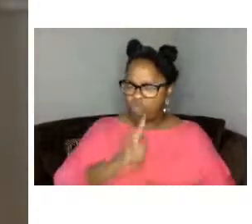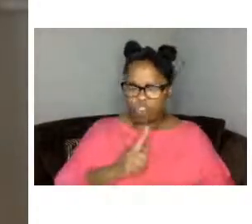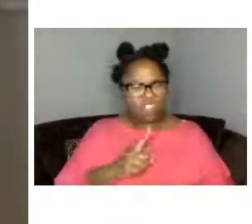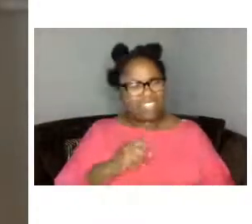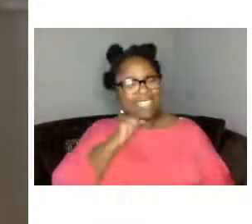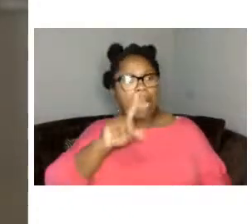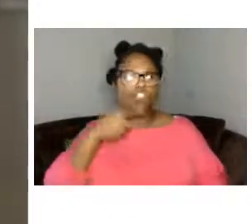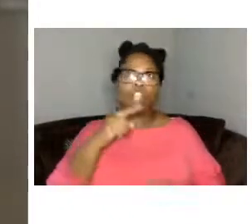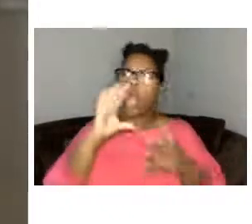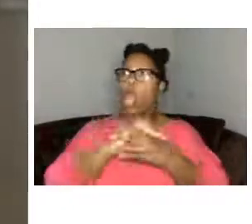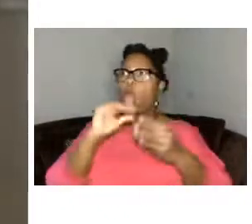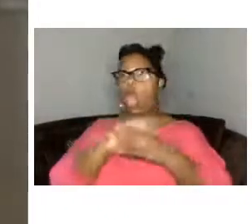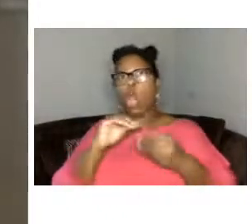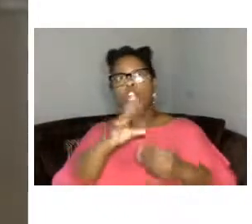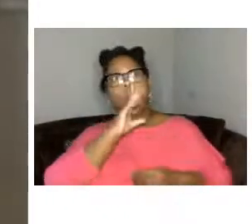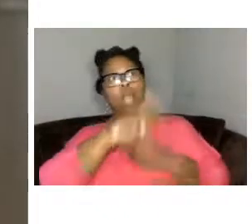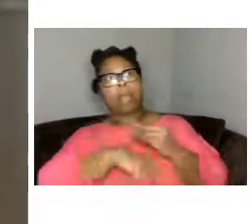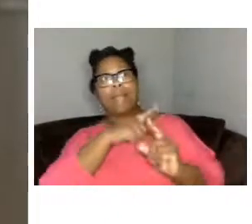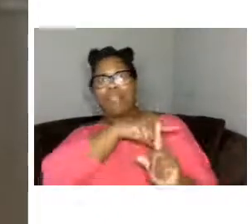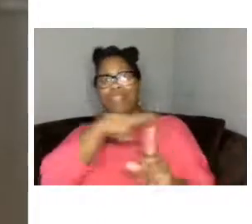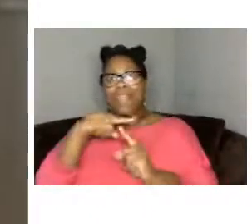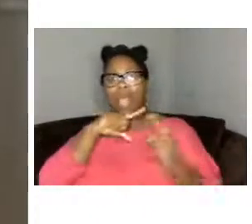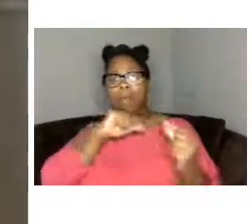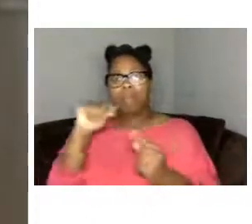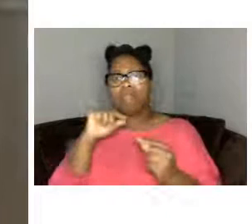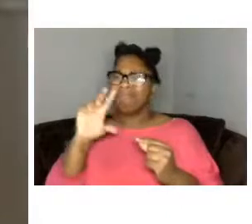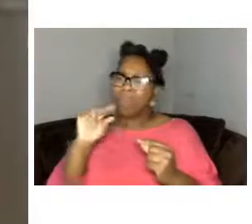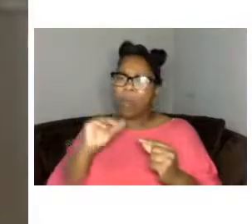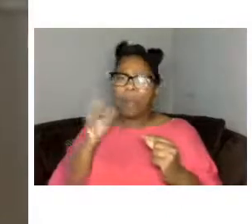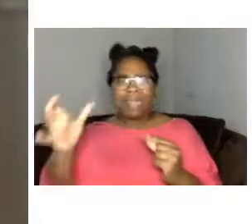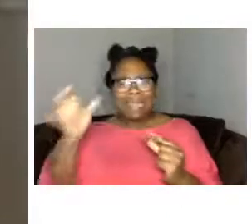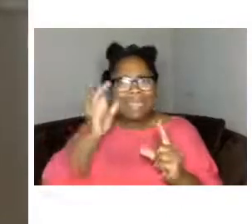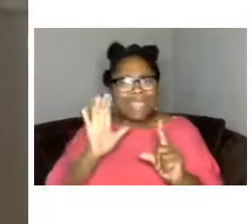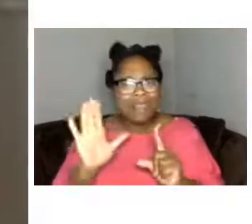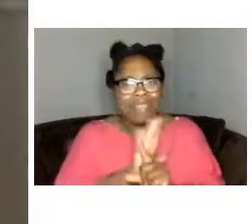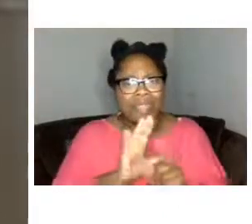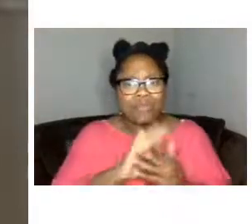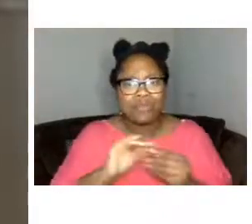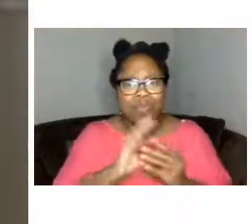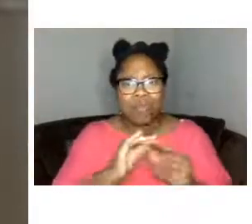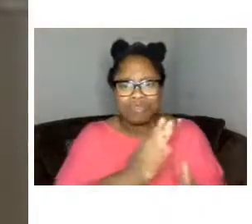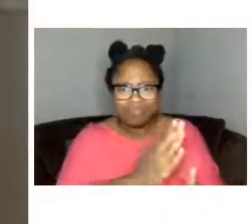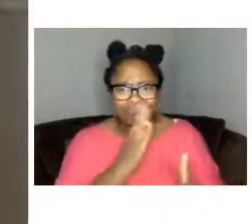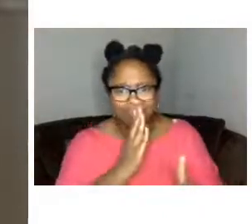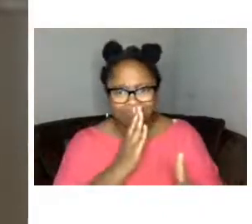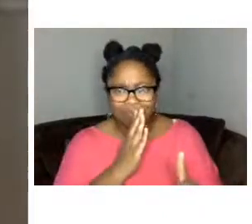have the opportunity to hear their stories from the squeegee entrepreneurs directly and the peel was honored to be part of